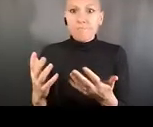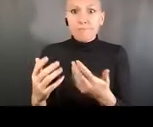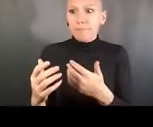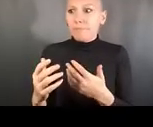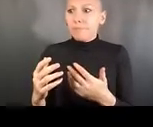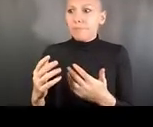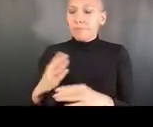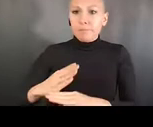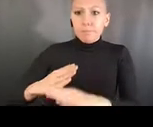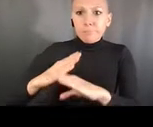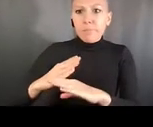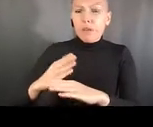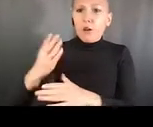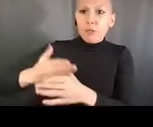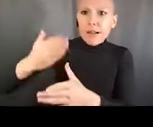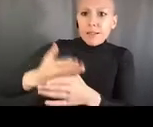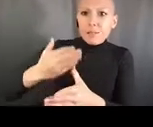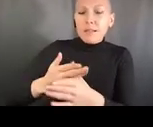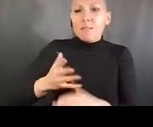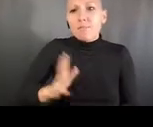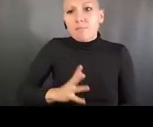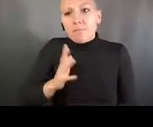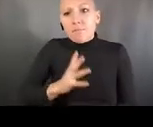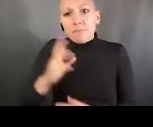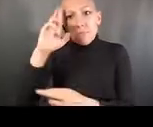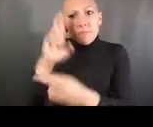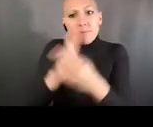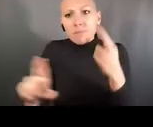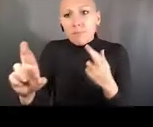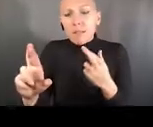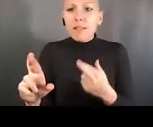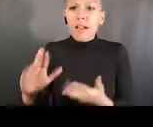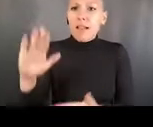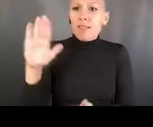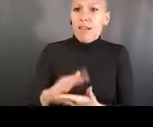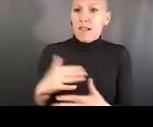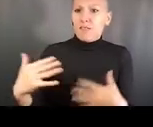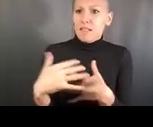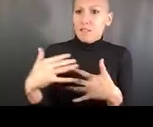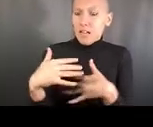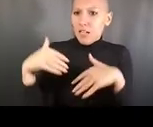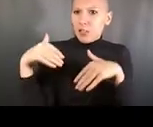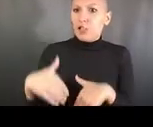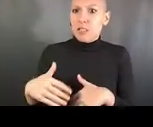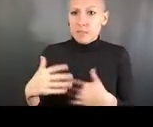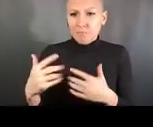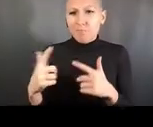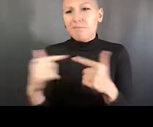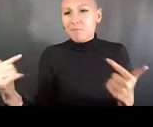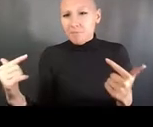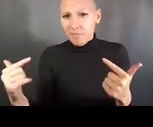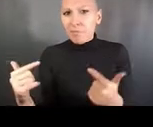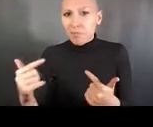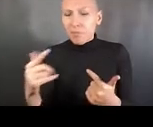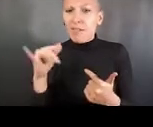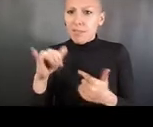without actually subscribing to NBOC. So I encourage you to take a look at that, it has additional information in it that may be useful.